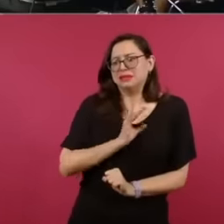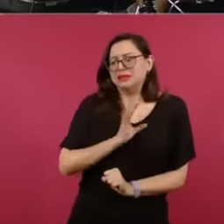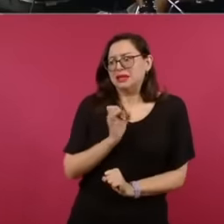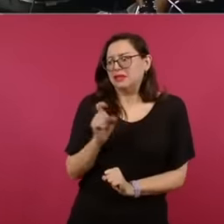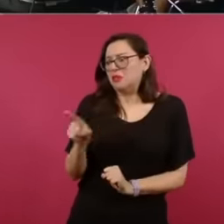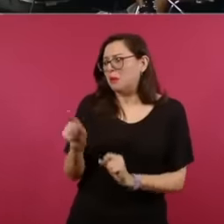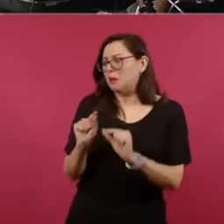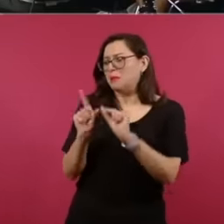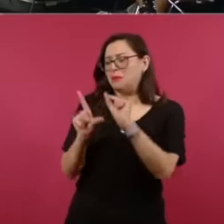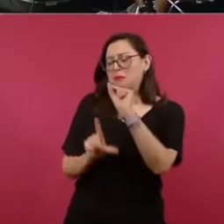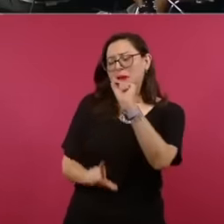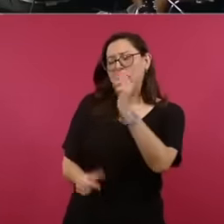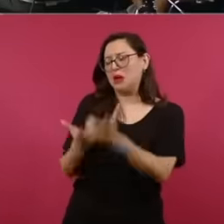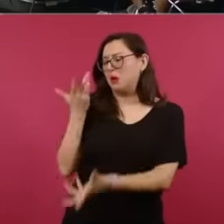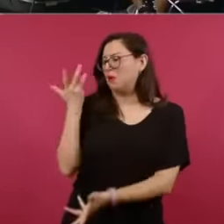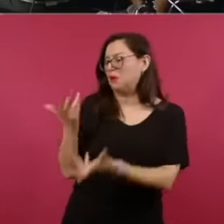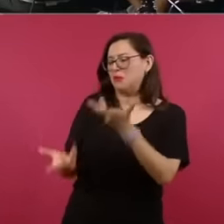prejudging